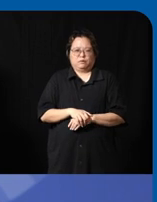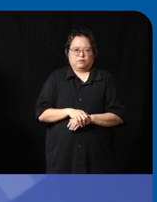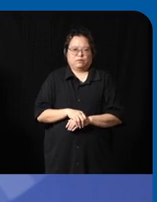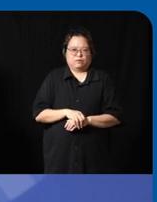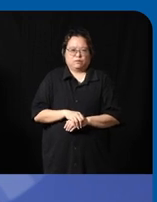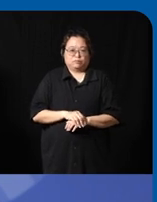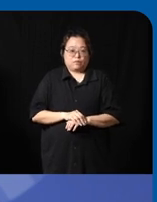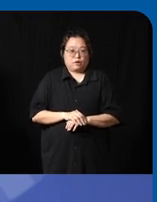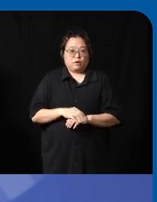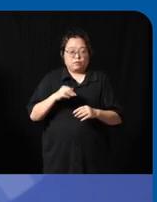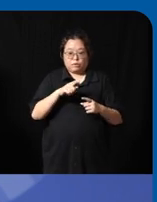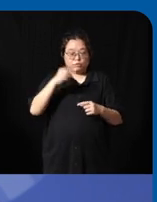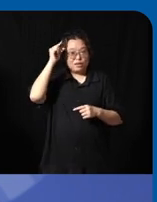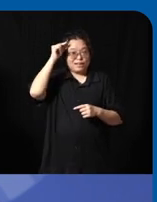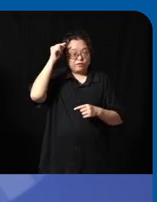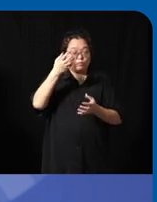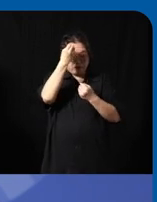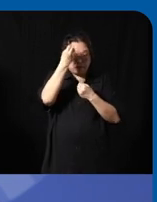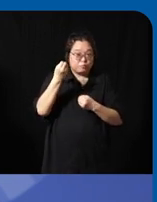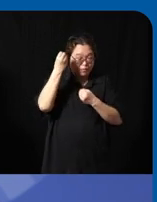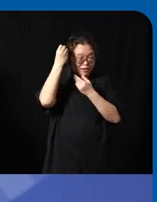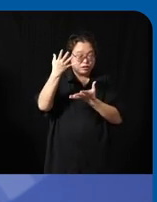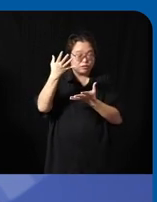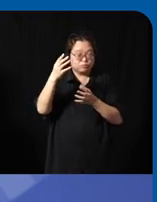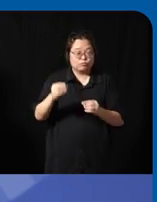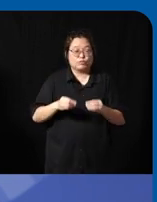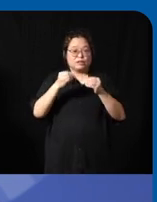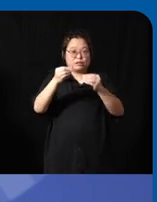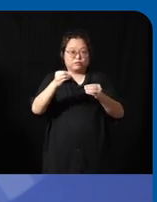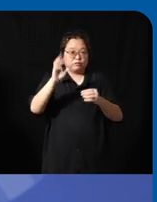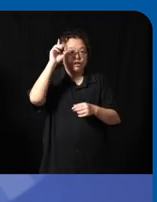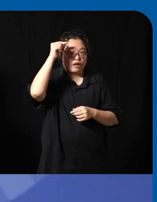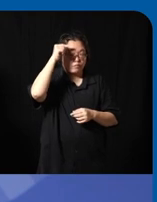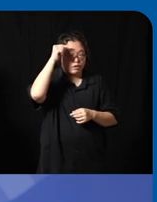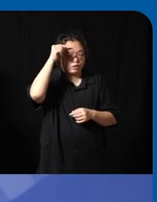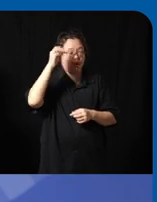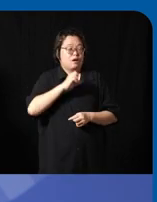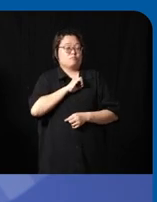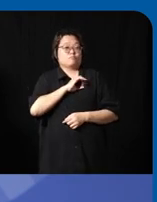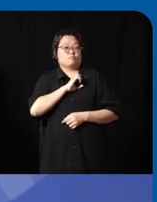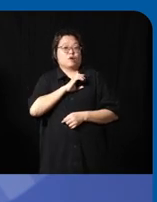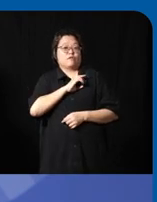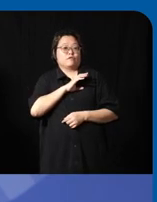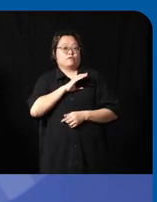the data to the government to private sectors we didn't just give the data as as it is the raw data